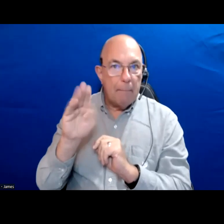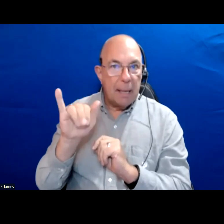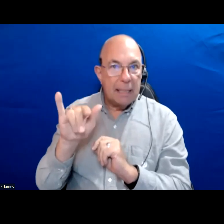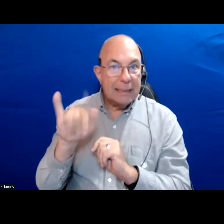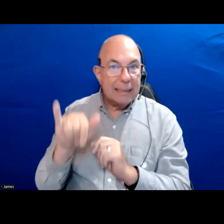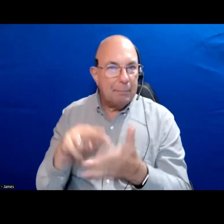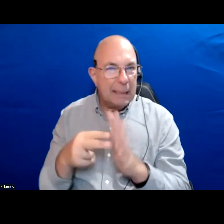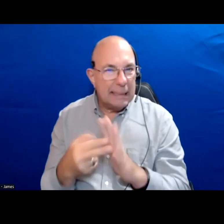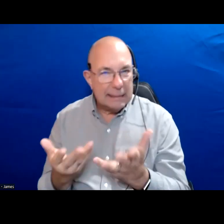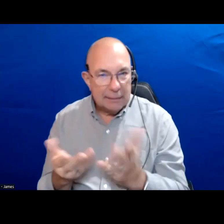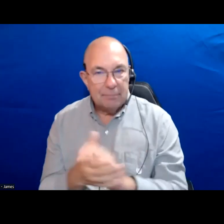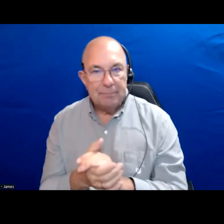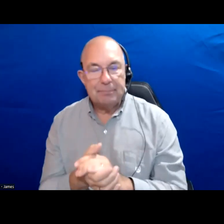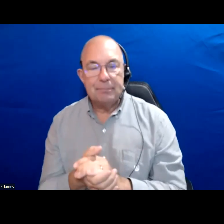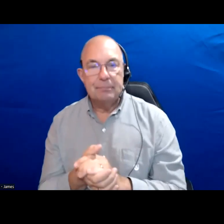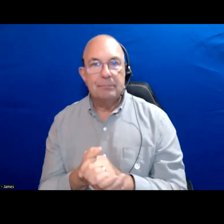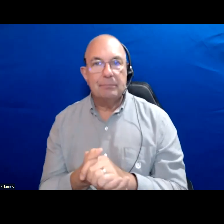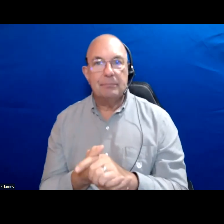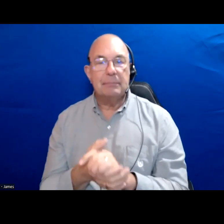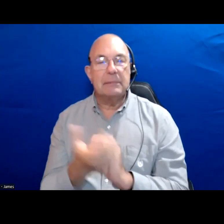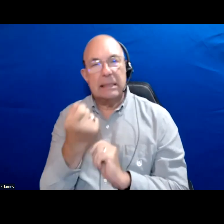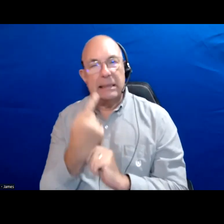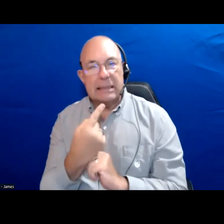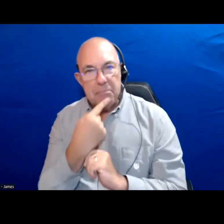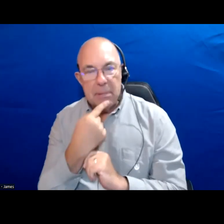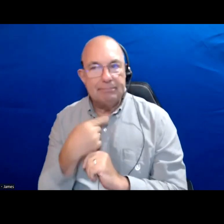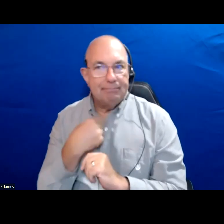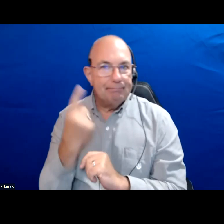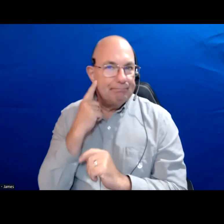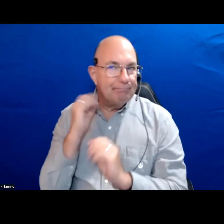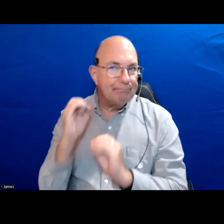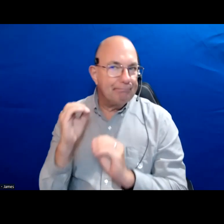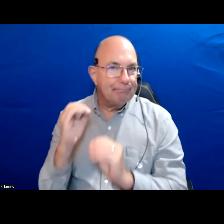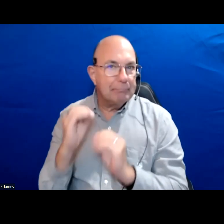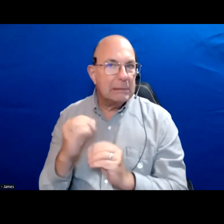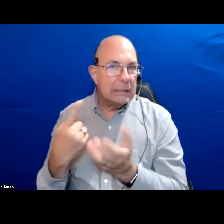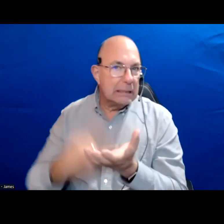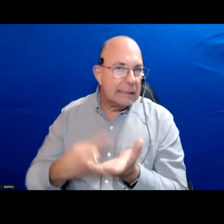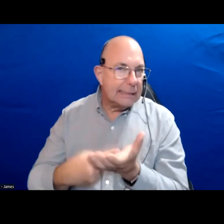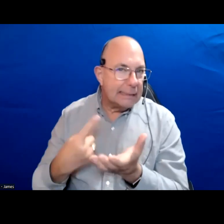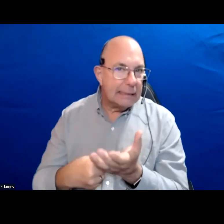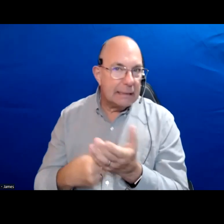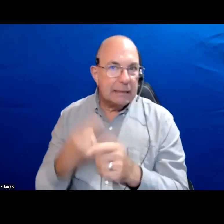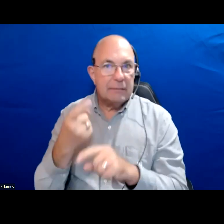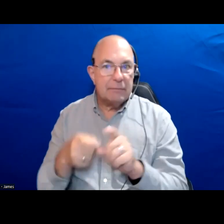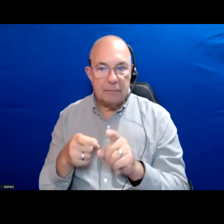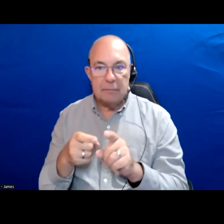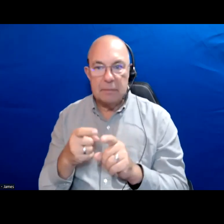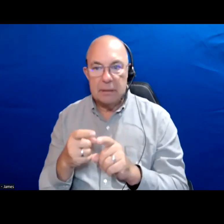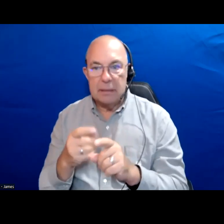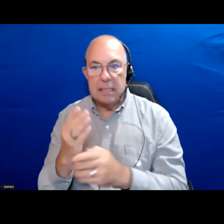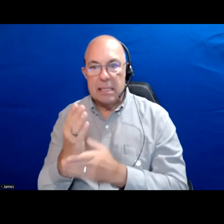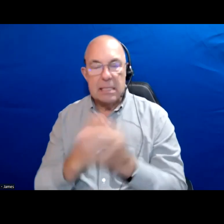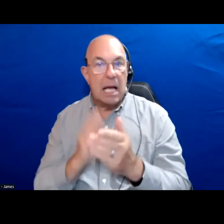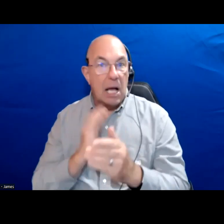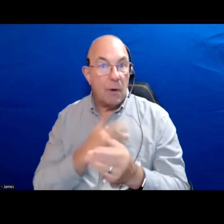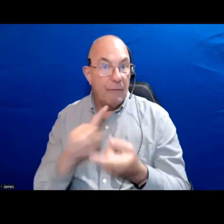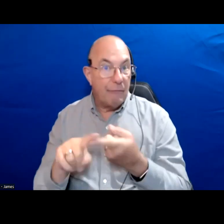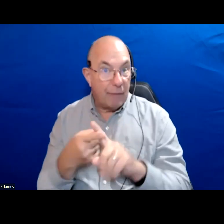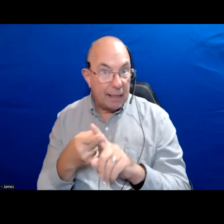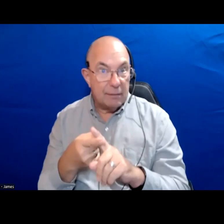A bit disappointed that I have not heard more discussion from some of our front runners